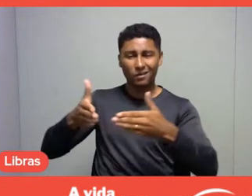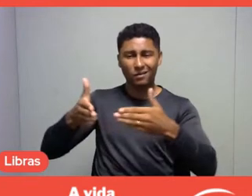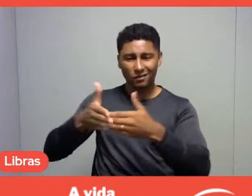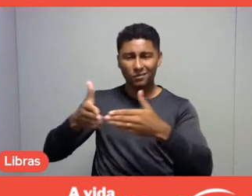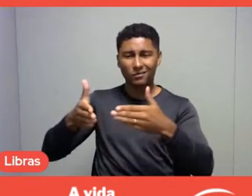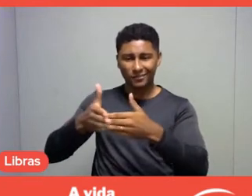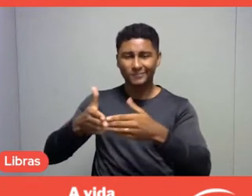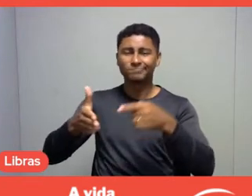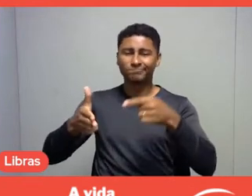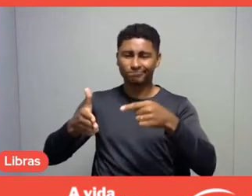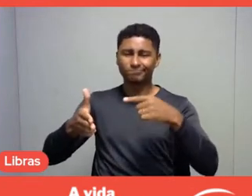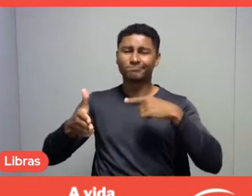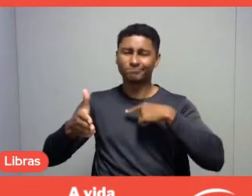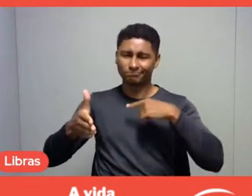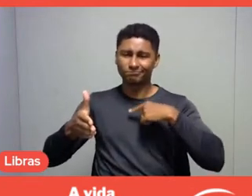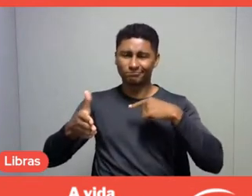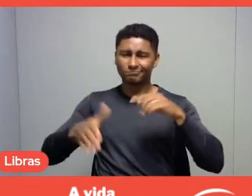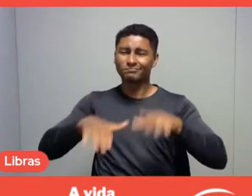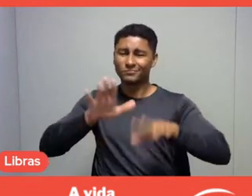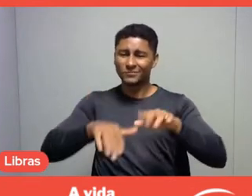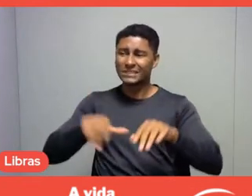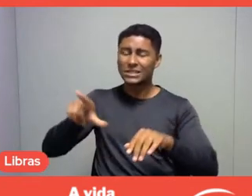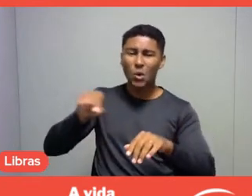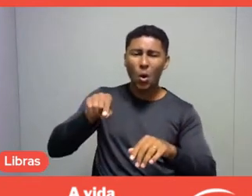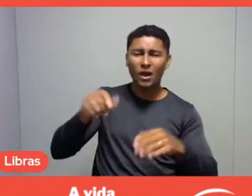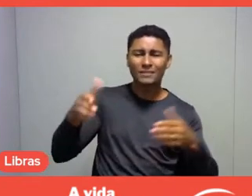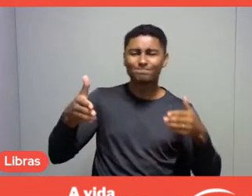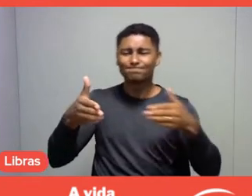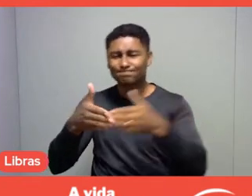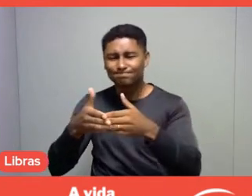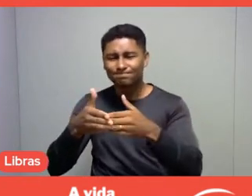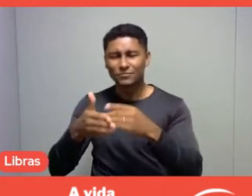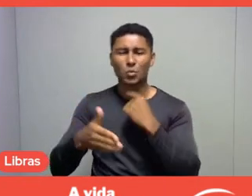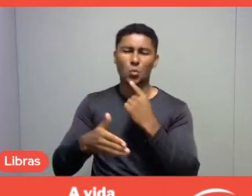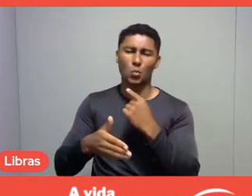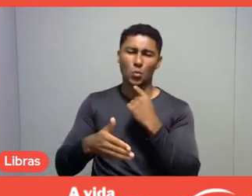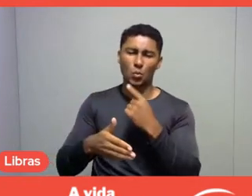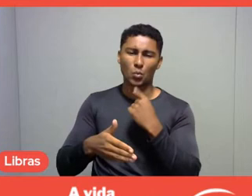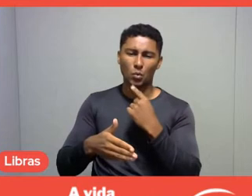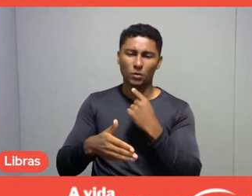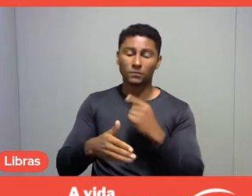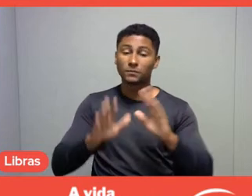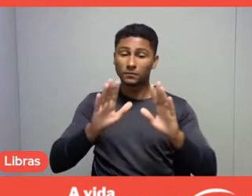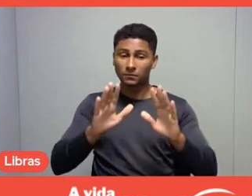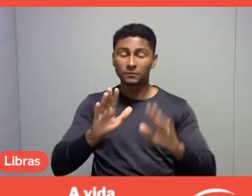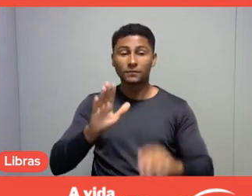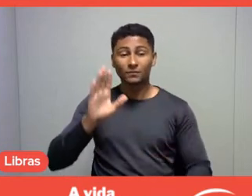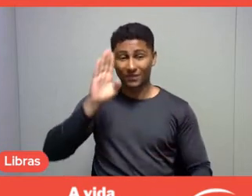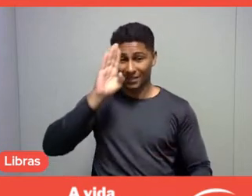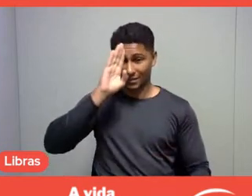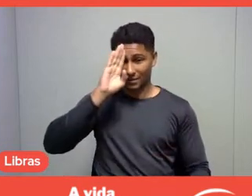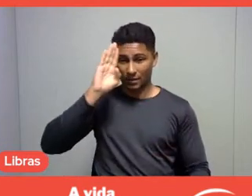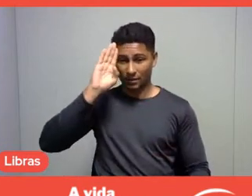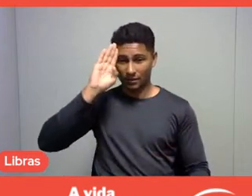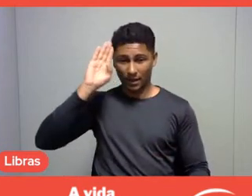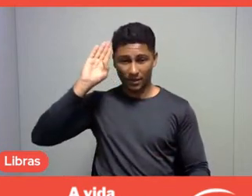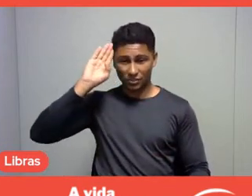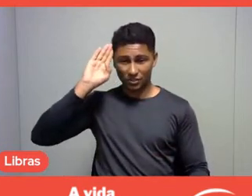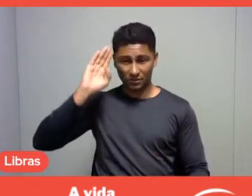and which can compromise its enjoyment. I would like to remind you of some elements that Sesc itself had the opportunity to create